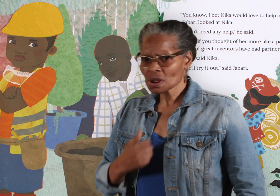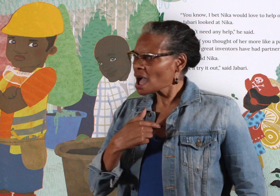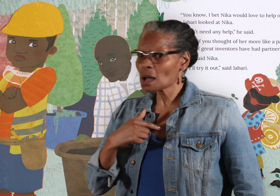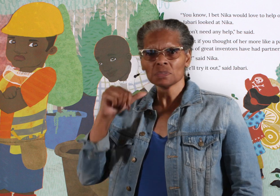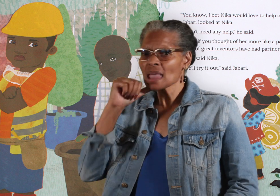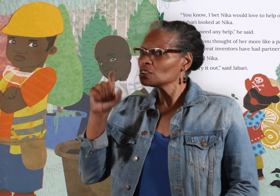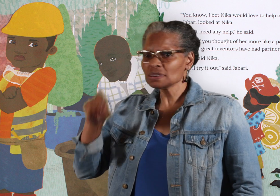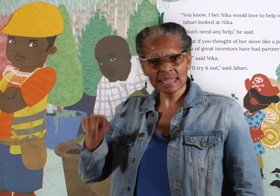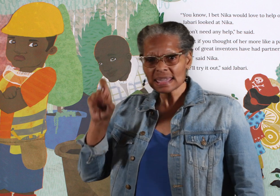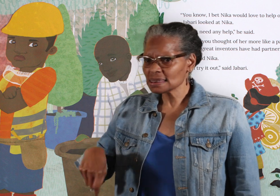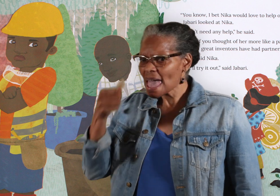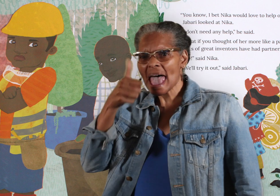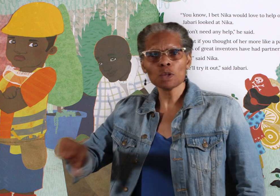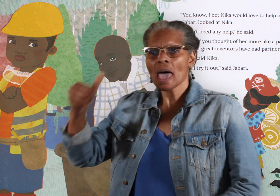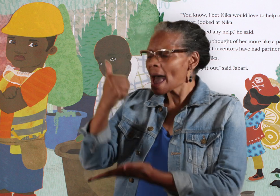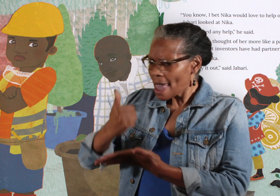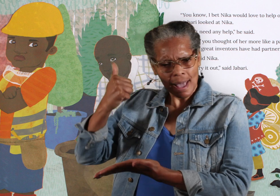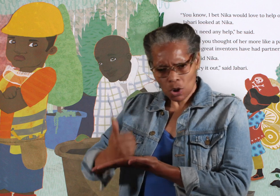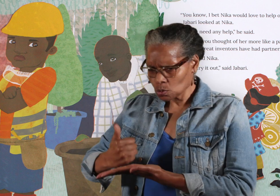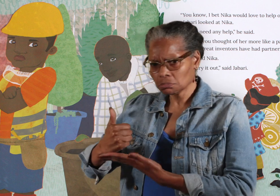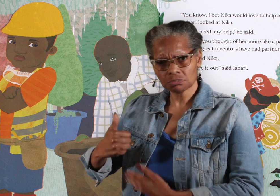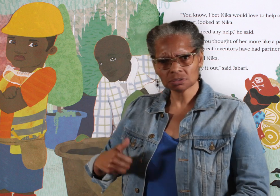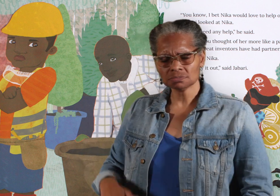"I don't need any help," he said.